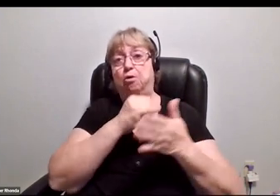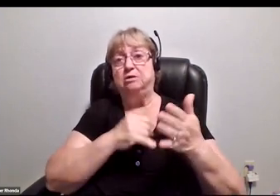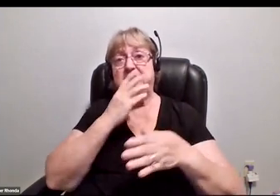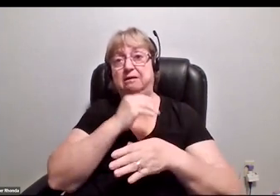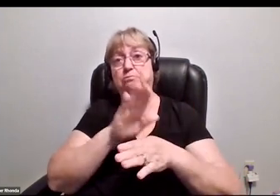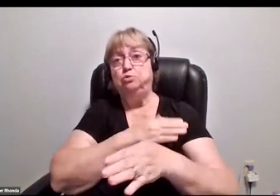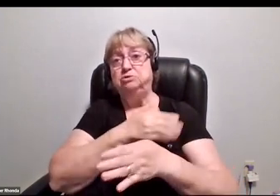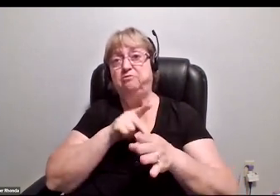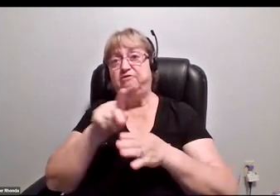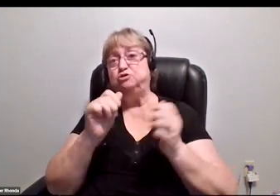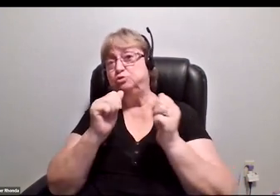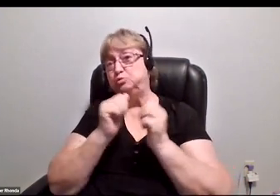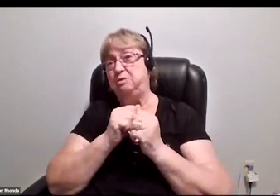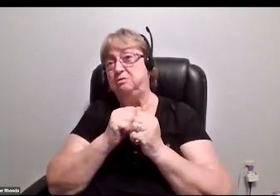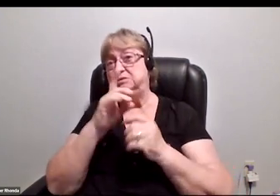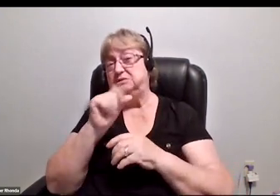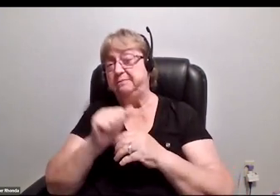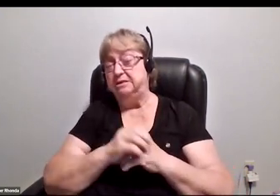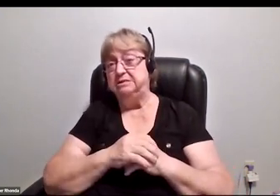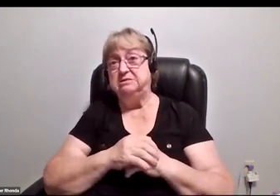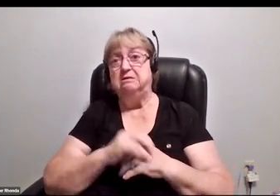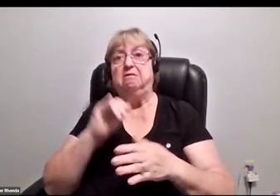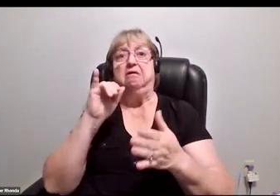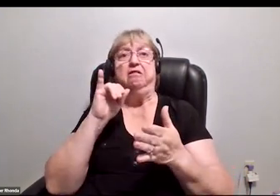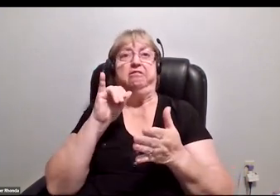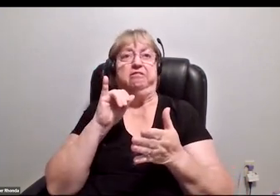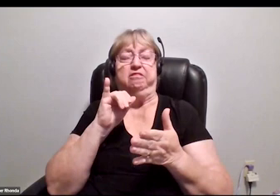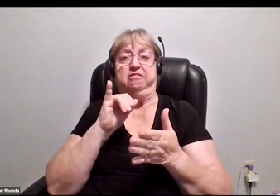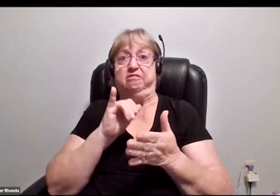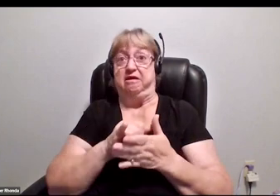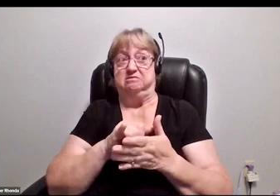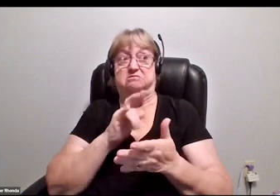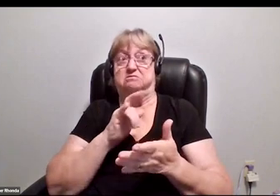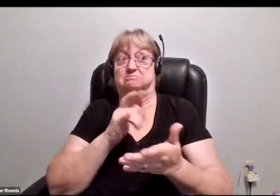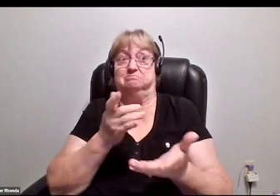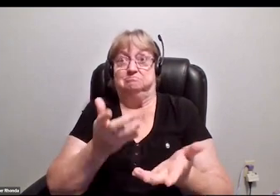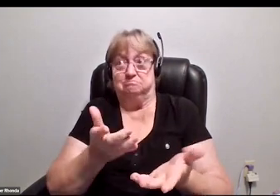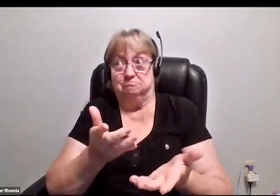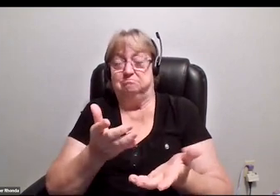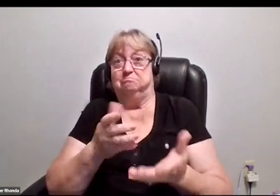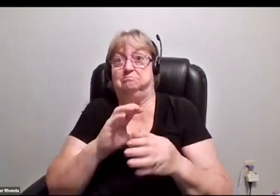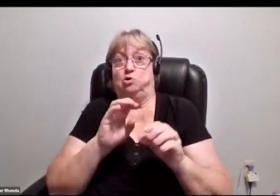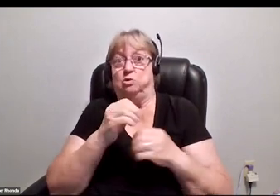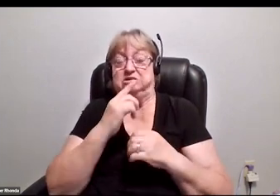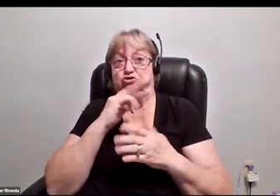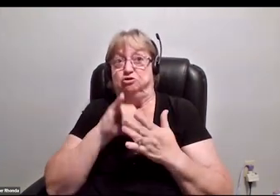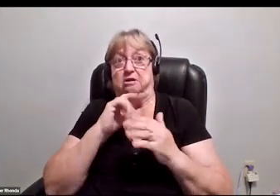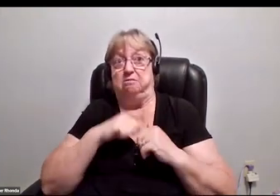which is the platform/organization that I founded two years ago now,